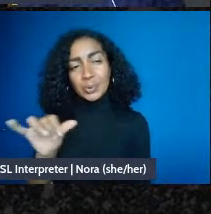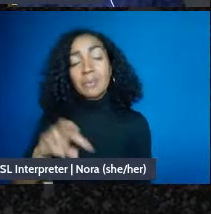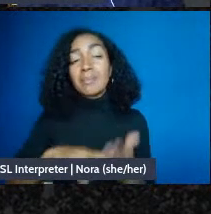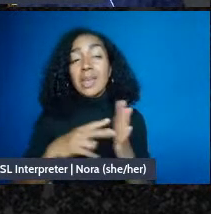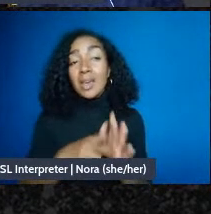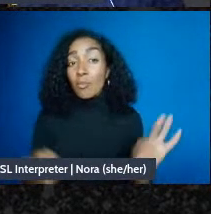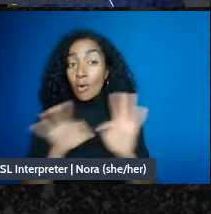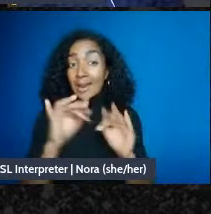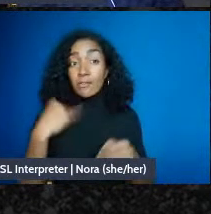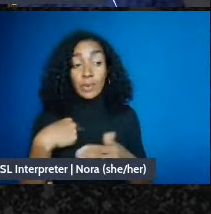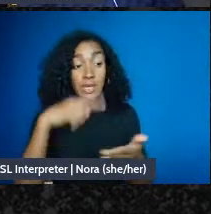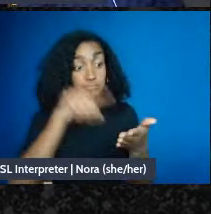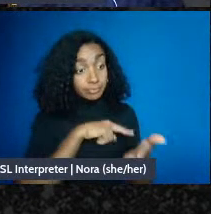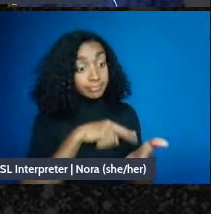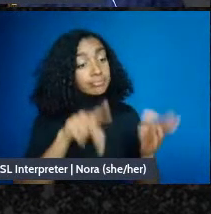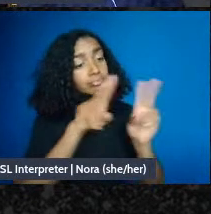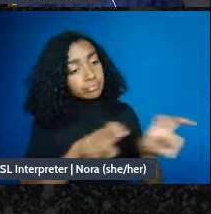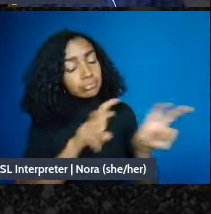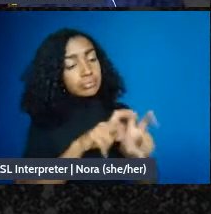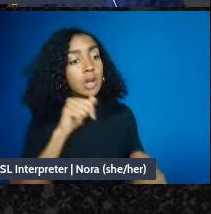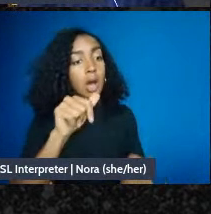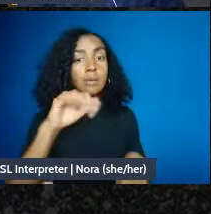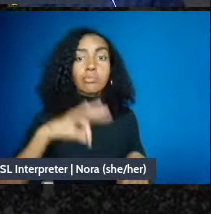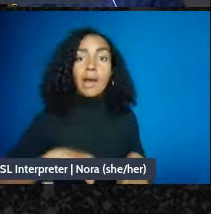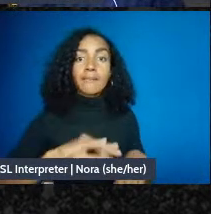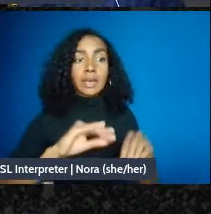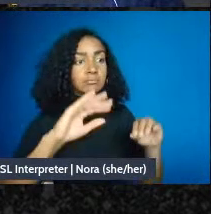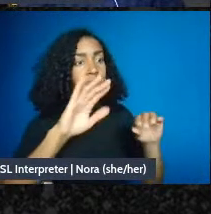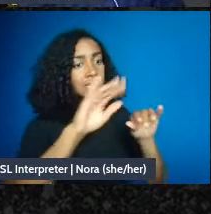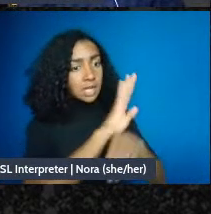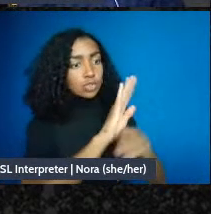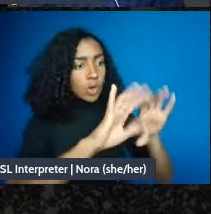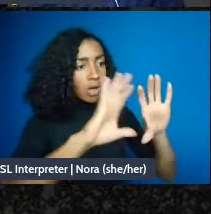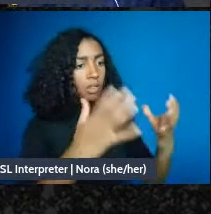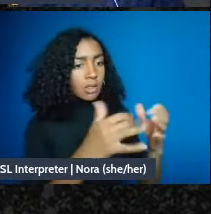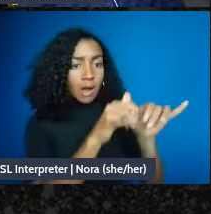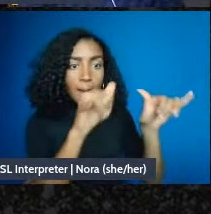seriously, we should also make sure that we're holding ourselves the same standards.